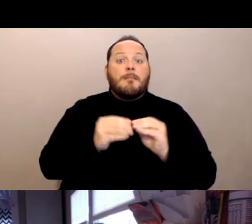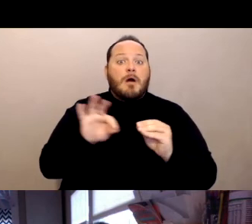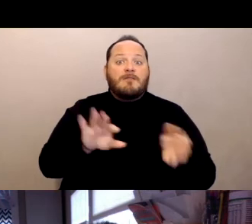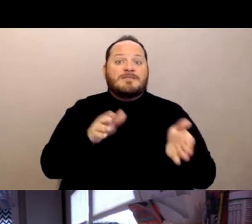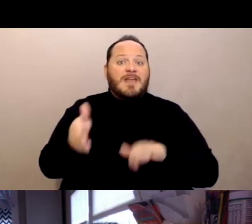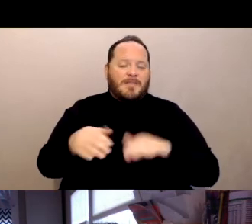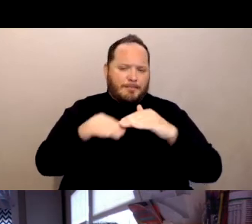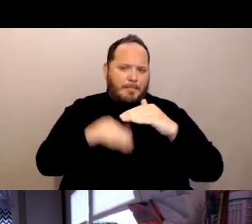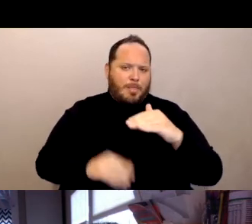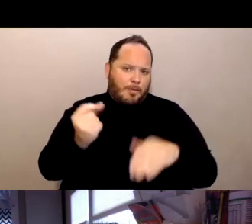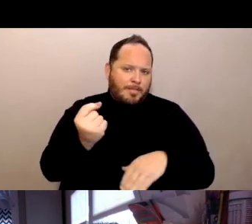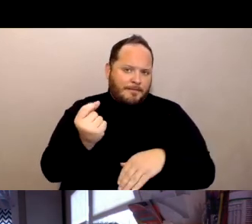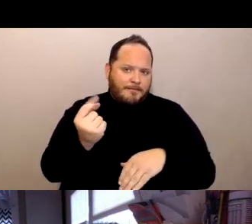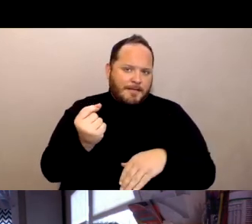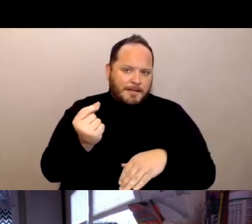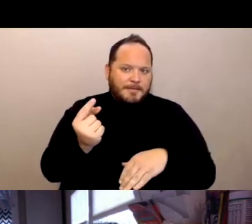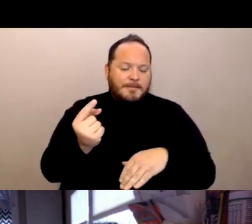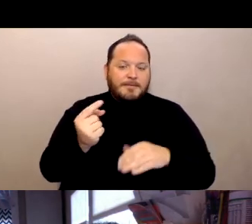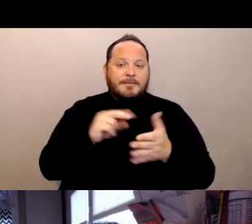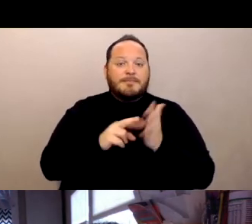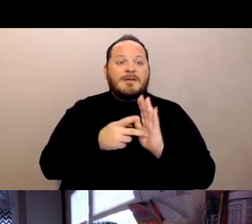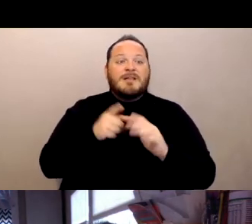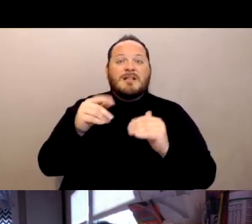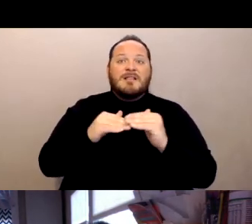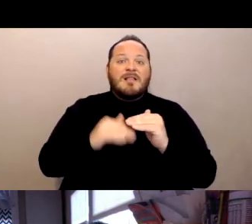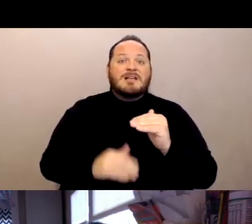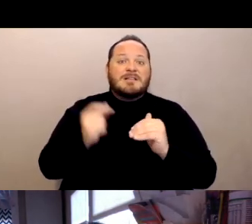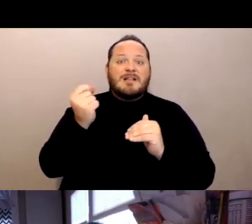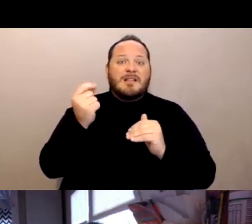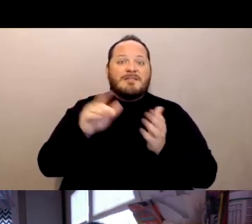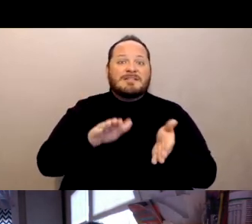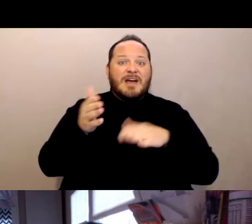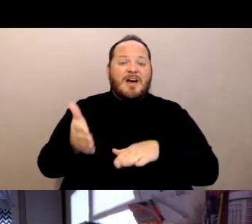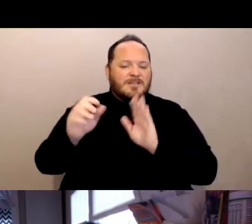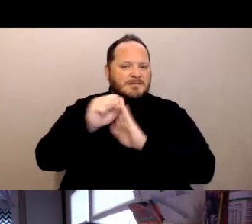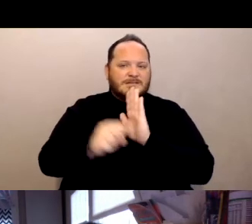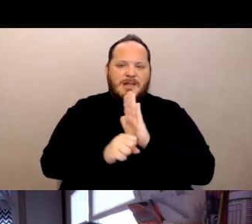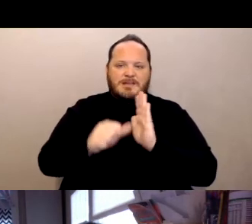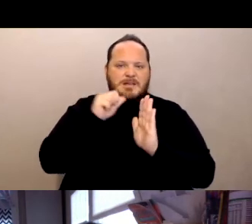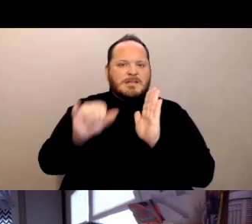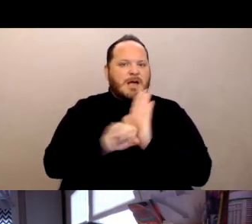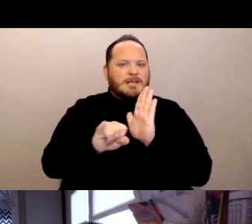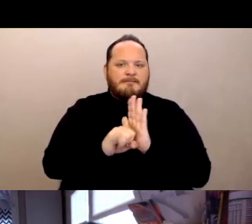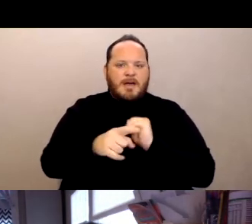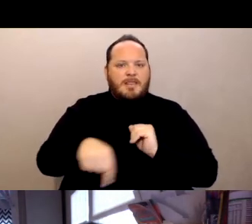So when there's fewer than 11 deaths the state doesn't identify them for fear of giving away